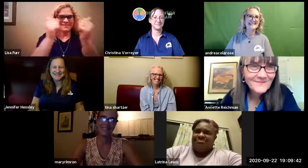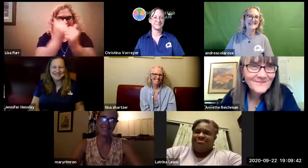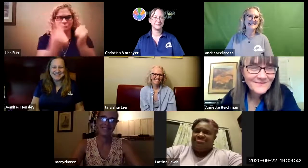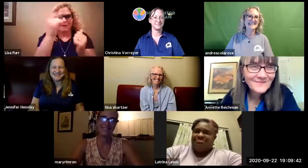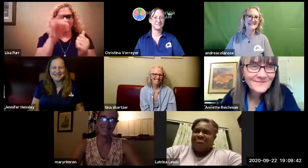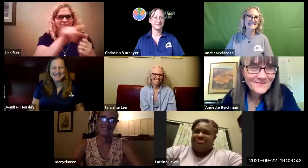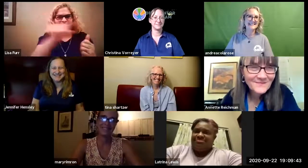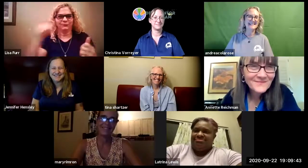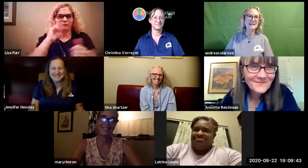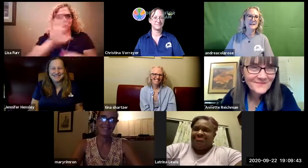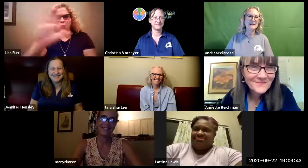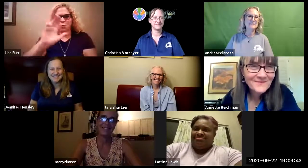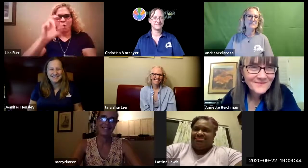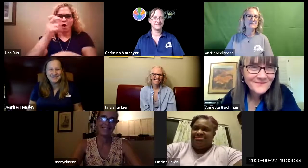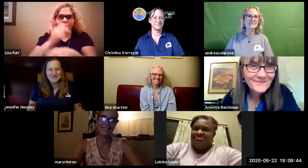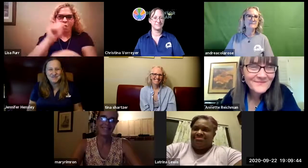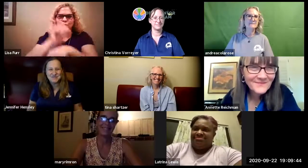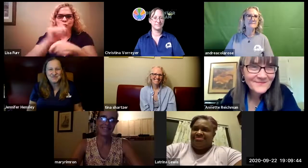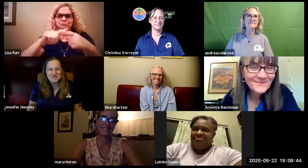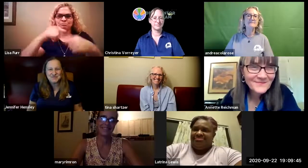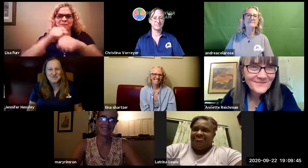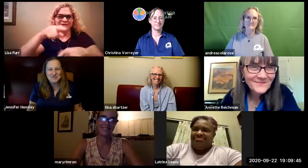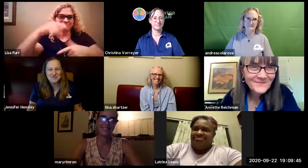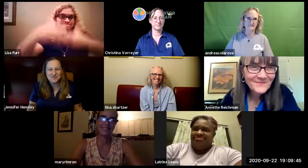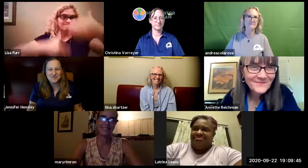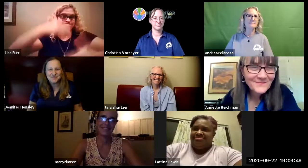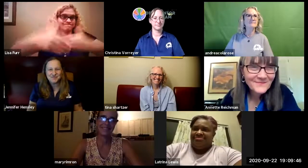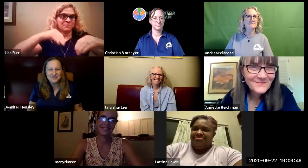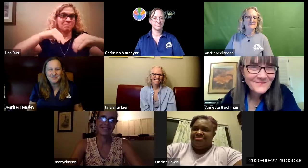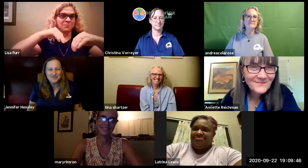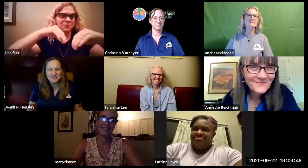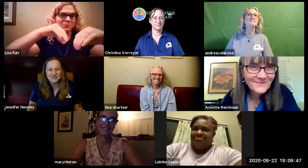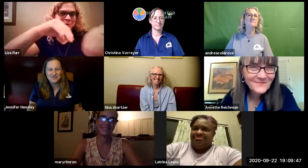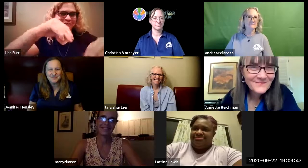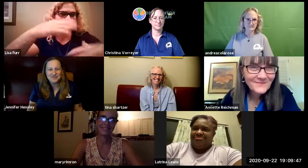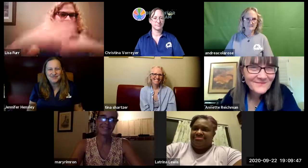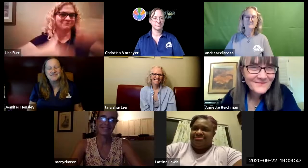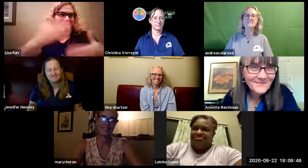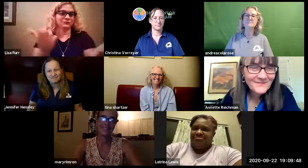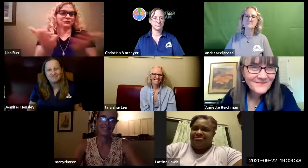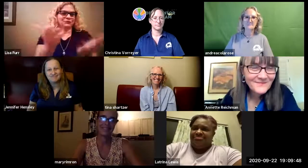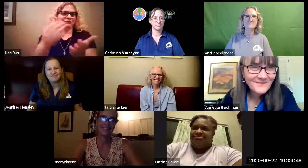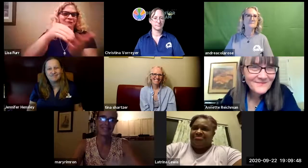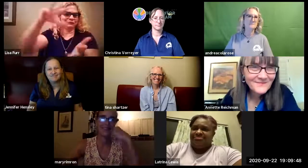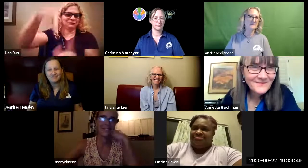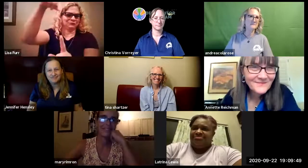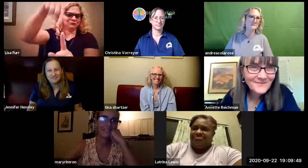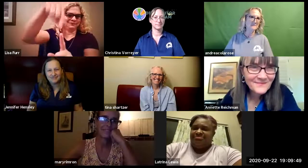about now so great work to all of you and we appreciate your hard work